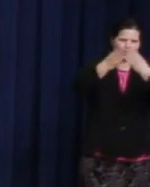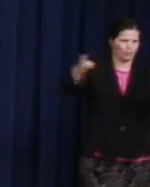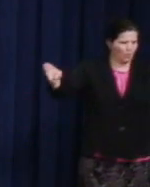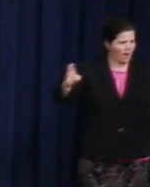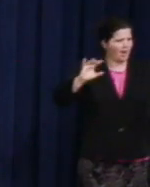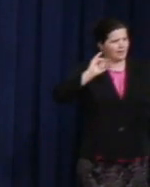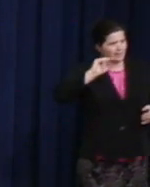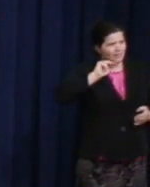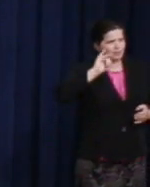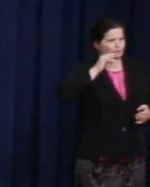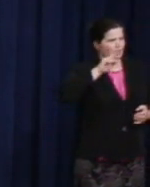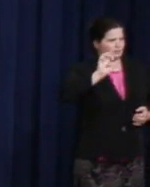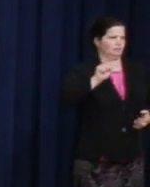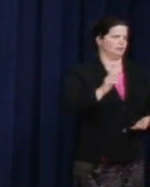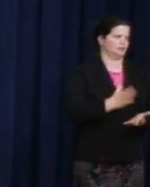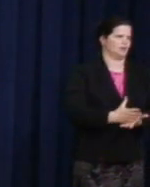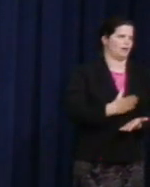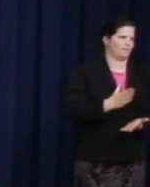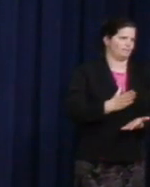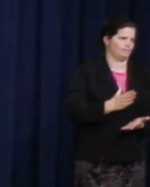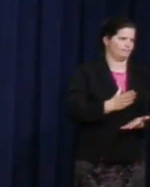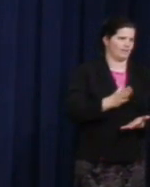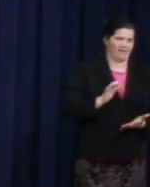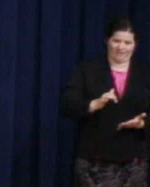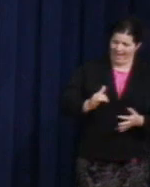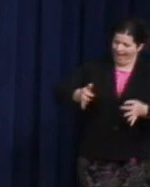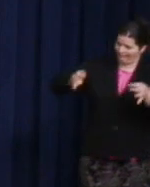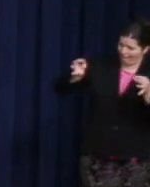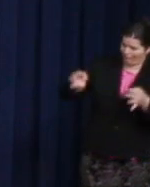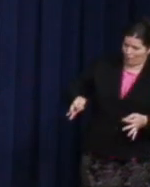That hate-inspired verdict, not guilty